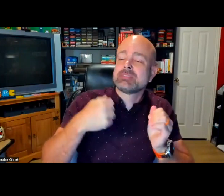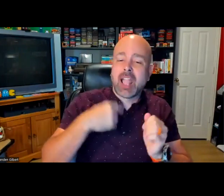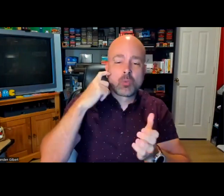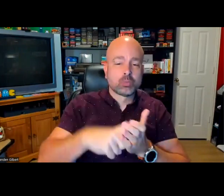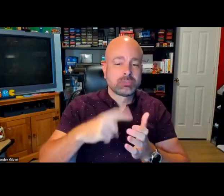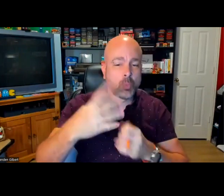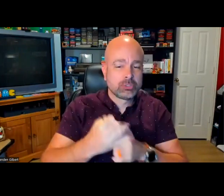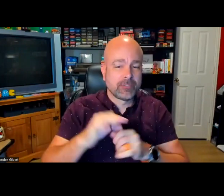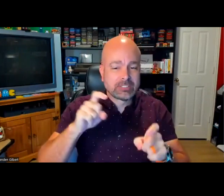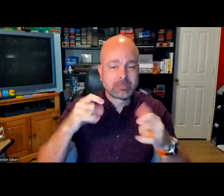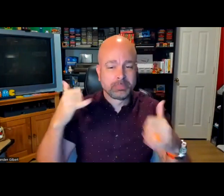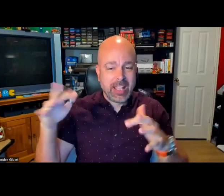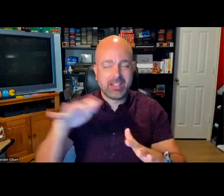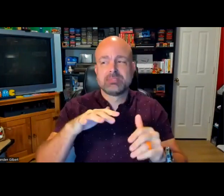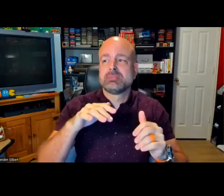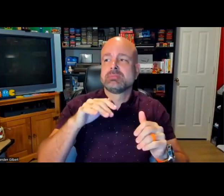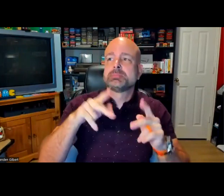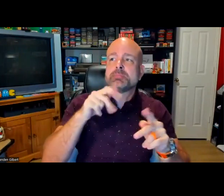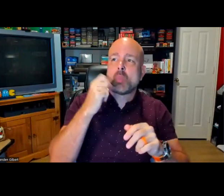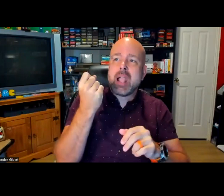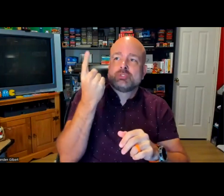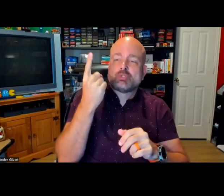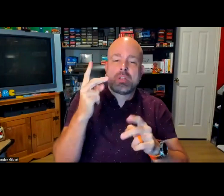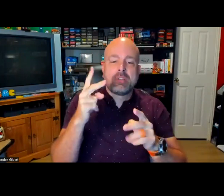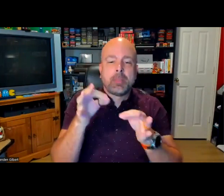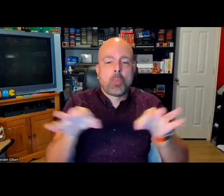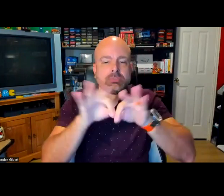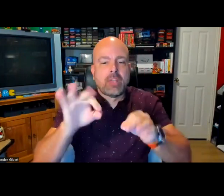and the people they work with to include in their work. One of